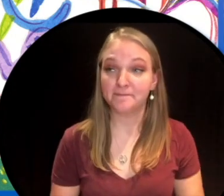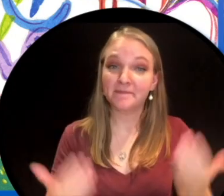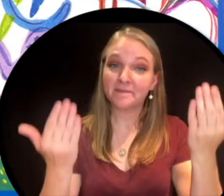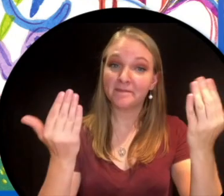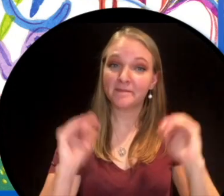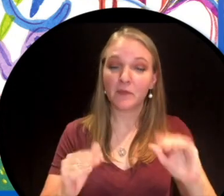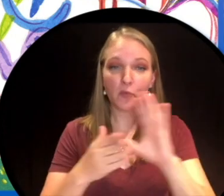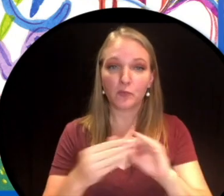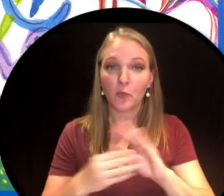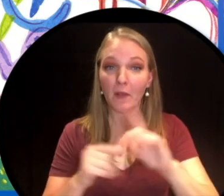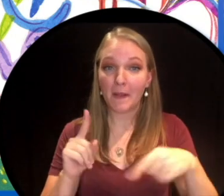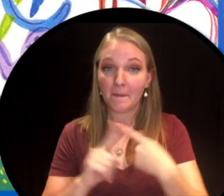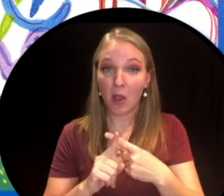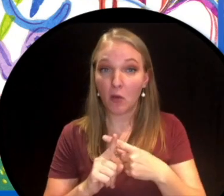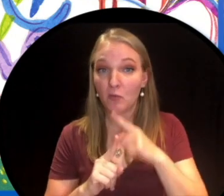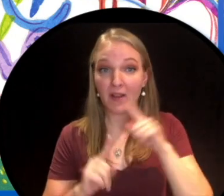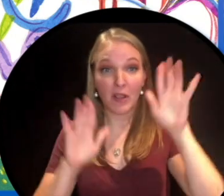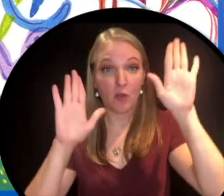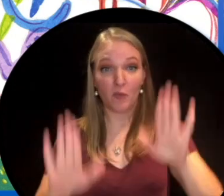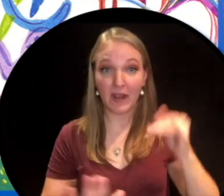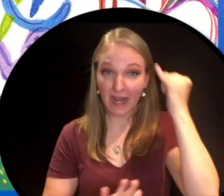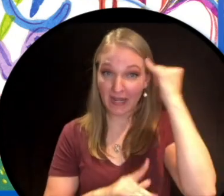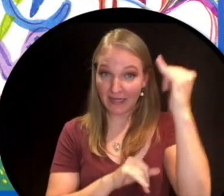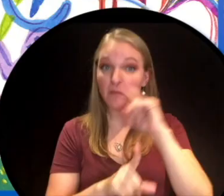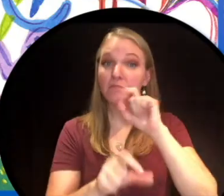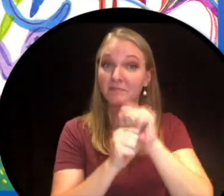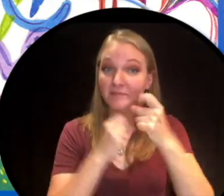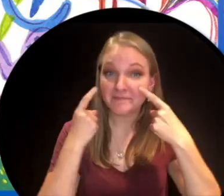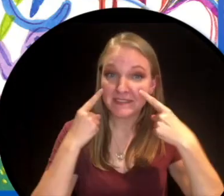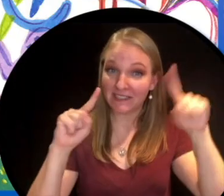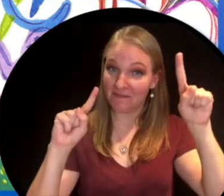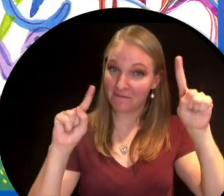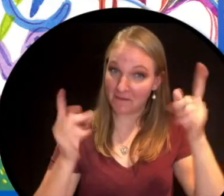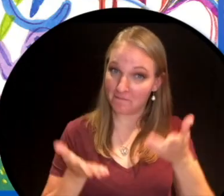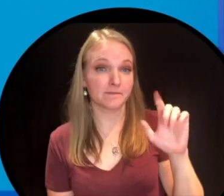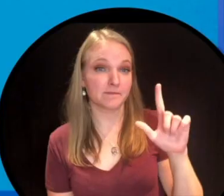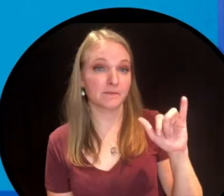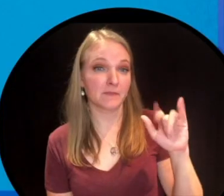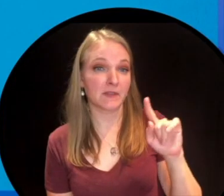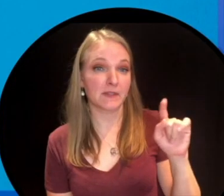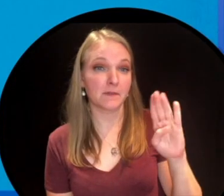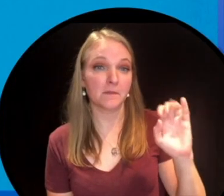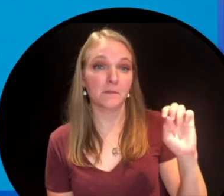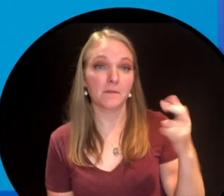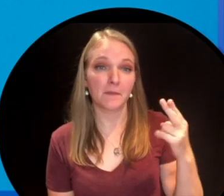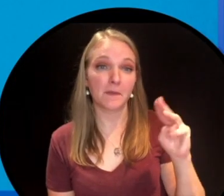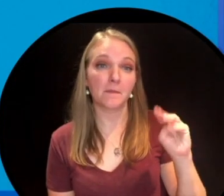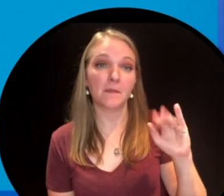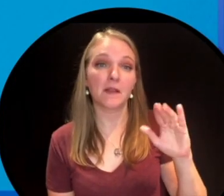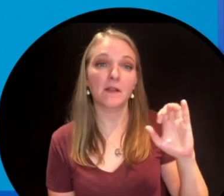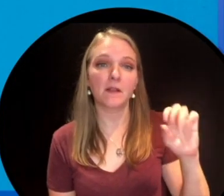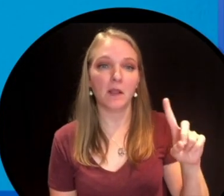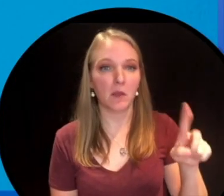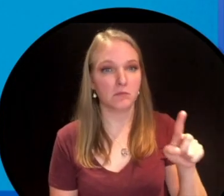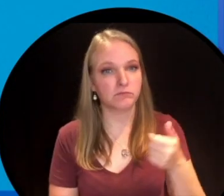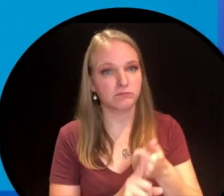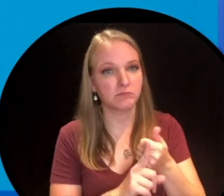And now for a story about someone whose great idea should work. Elizabeth MaCleod is very curious.